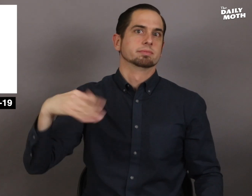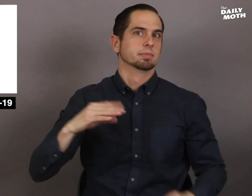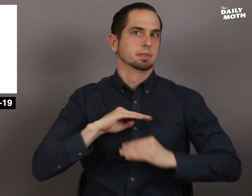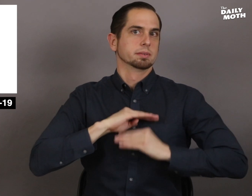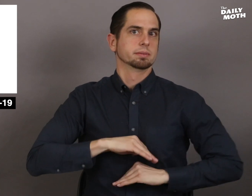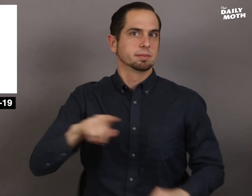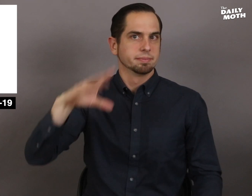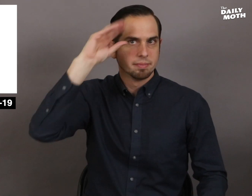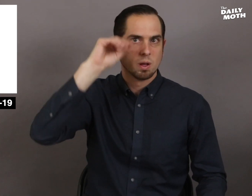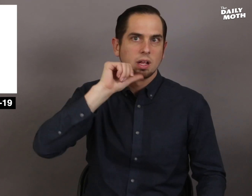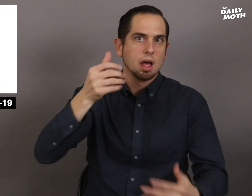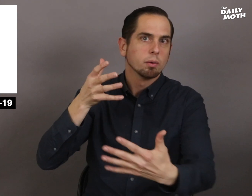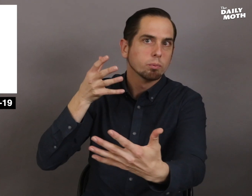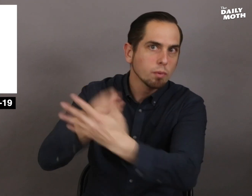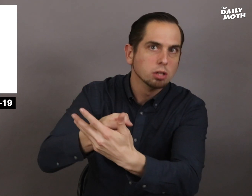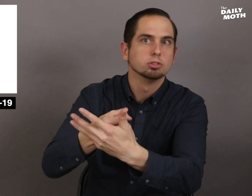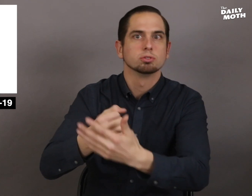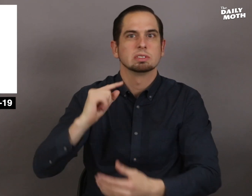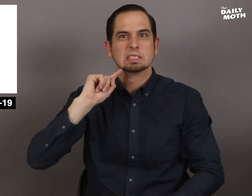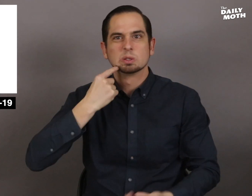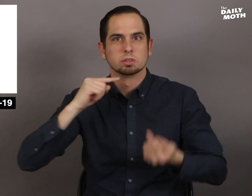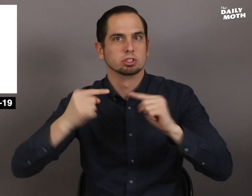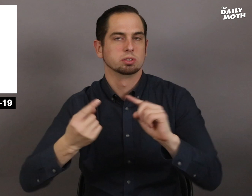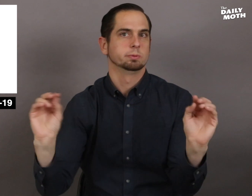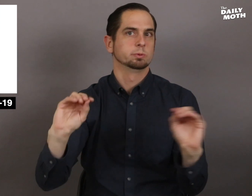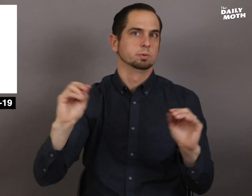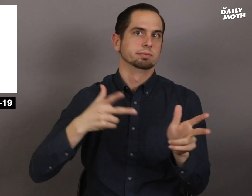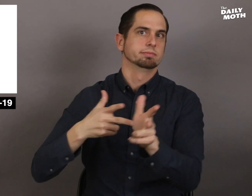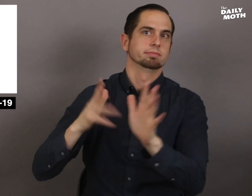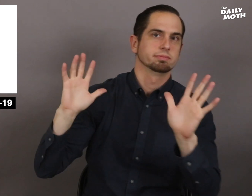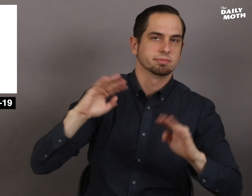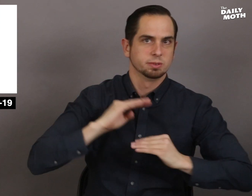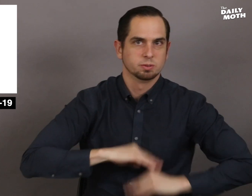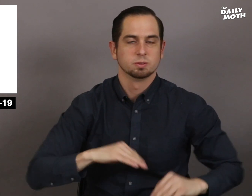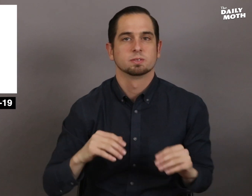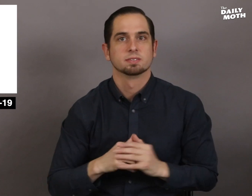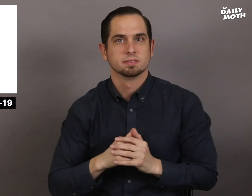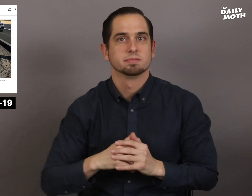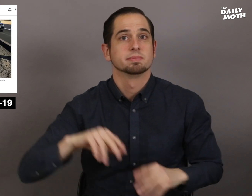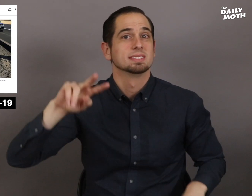It's a relief that the boy did not crash the vehicle and get seriously injured.